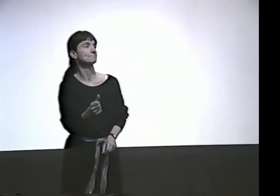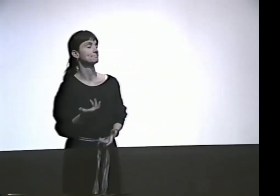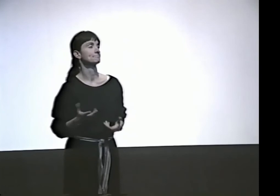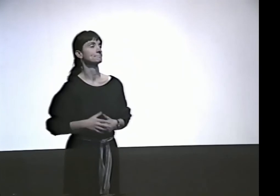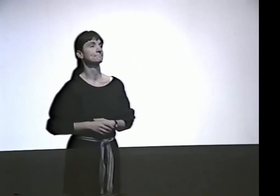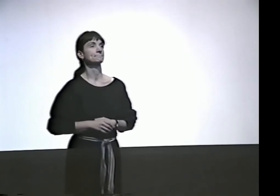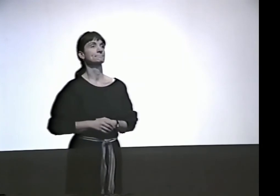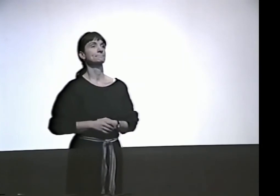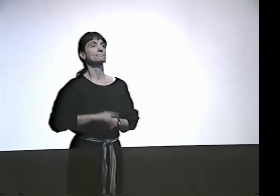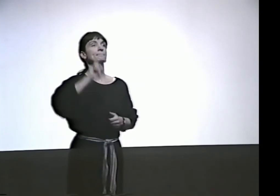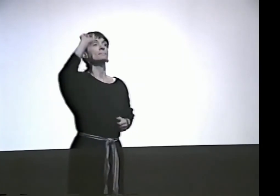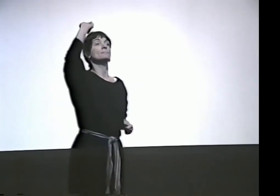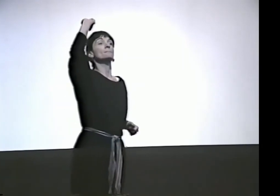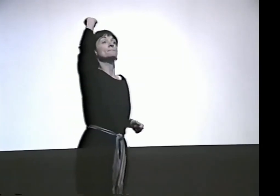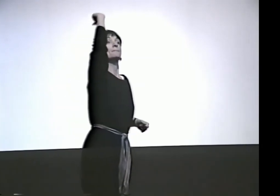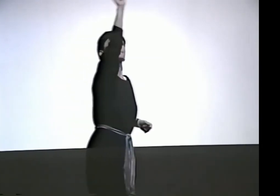DEAFNESS ISN'T A MAJOR THEME.